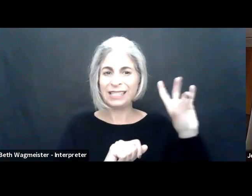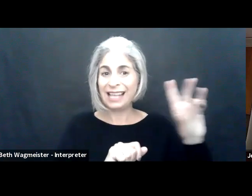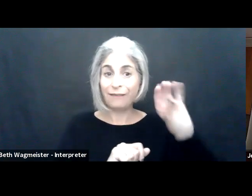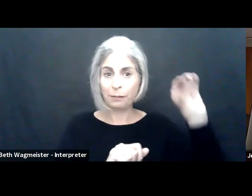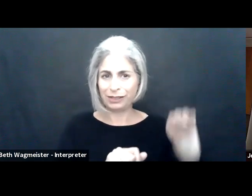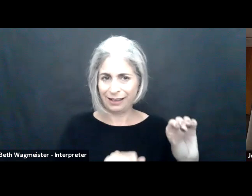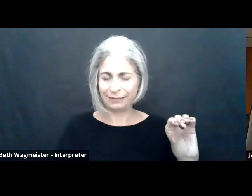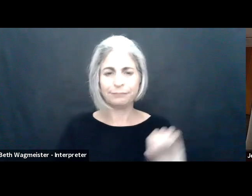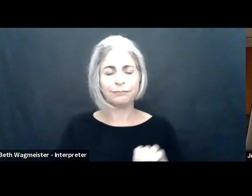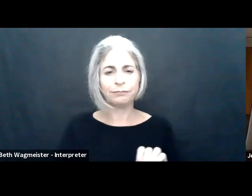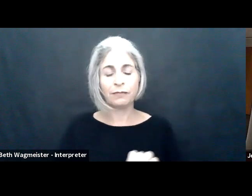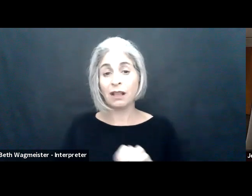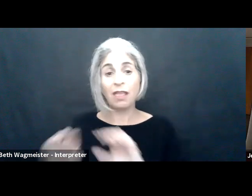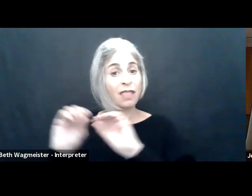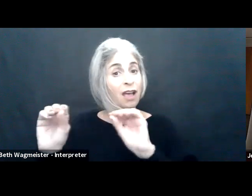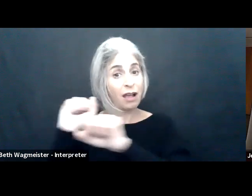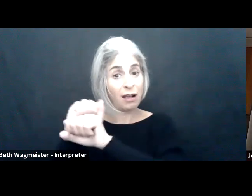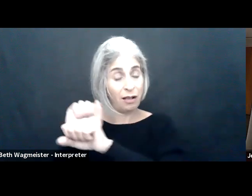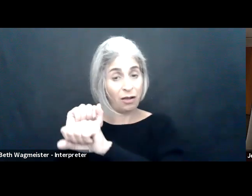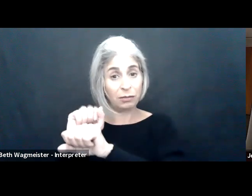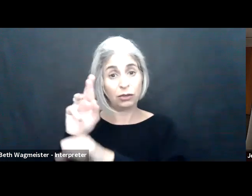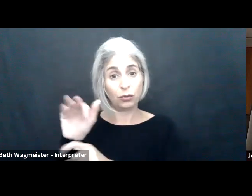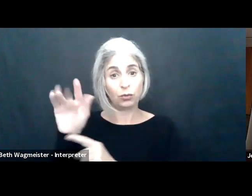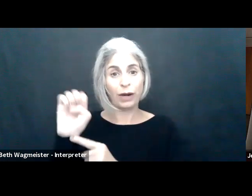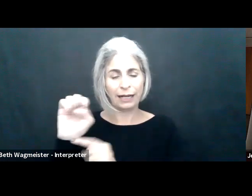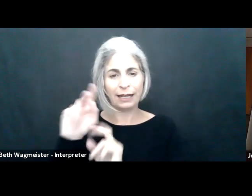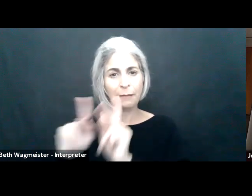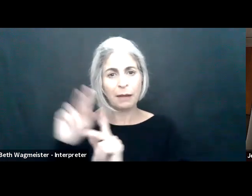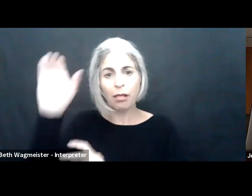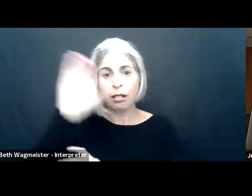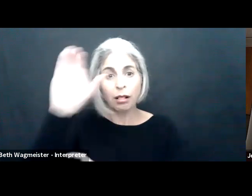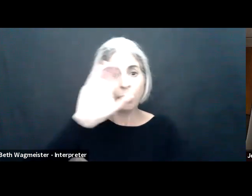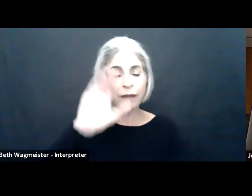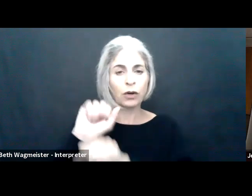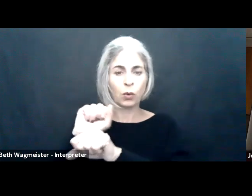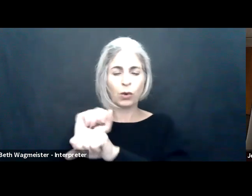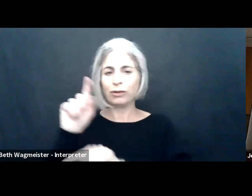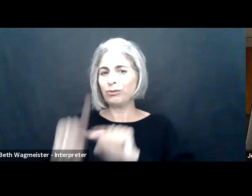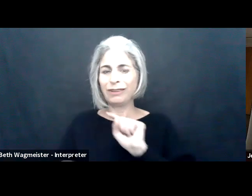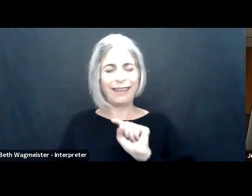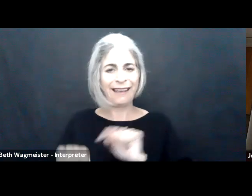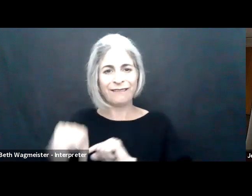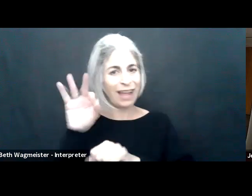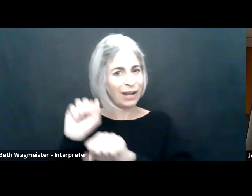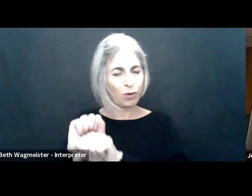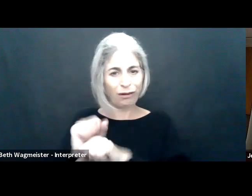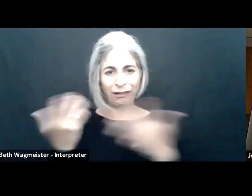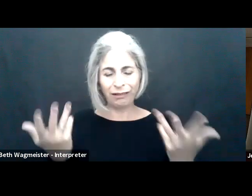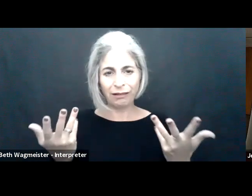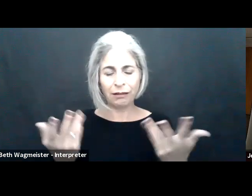7.8%, and the labor force participation rate was 20.7%. So the unemployment rate is people